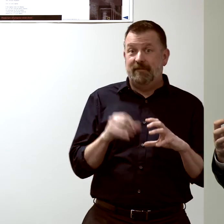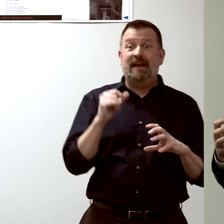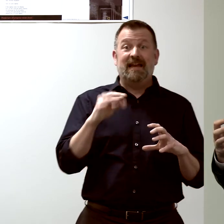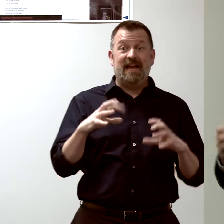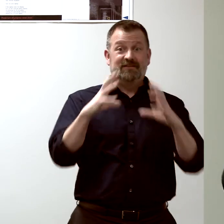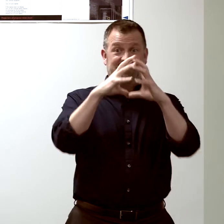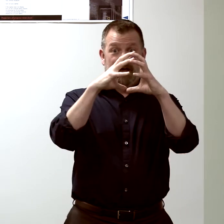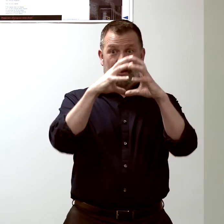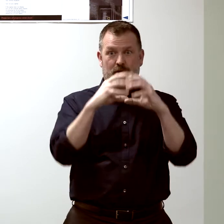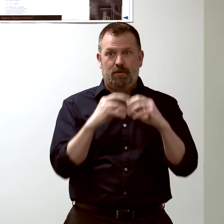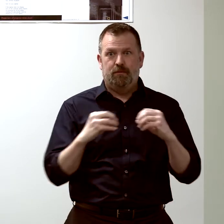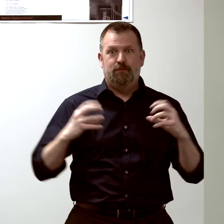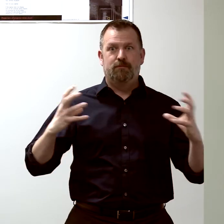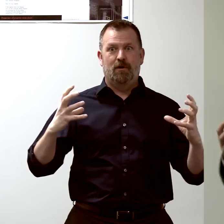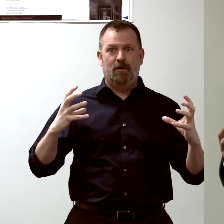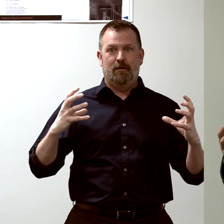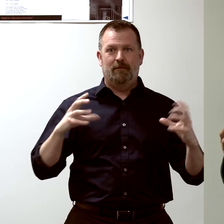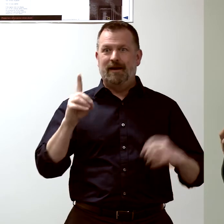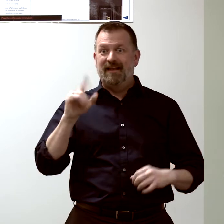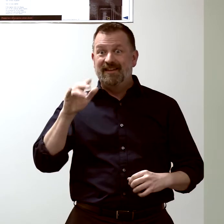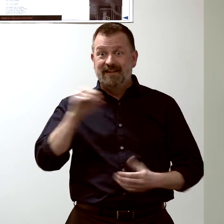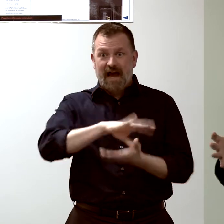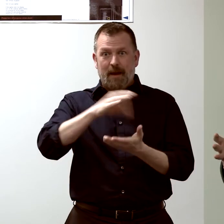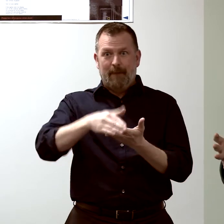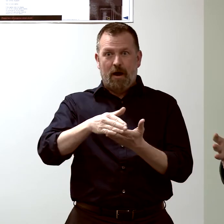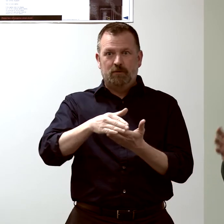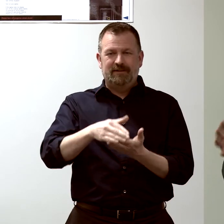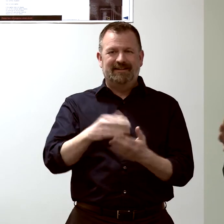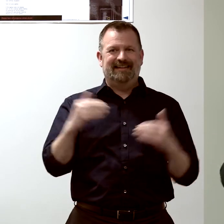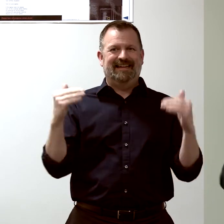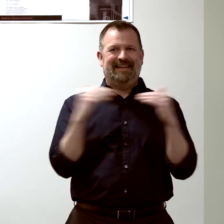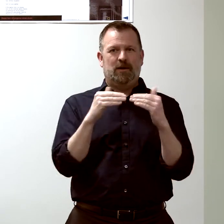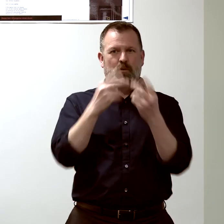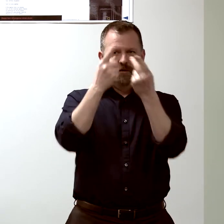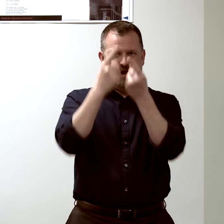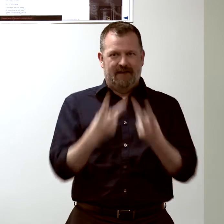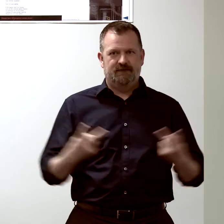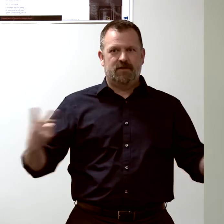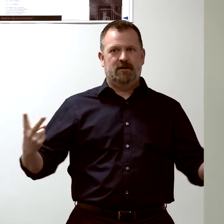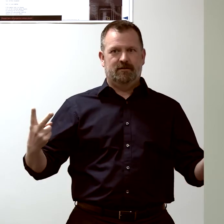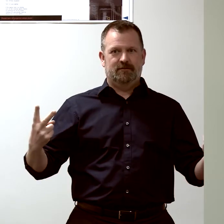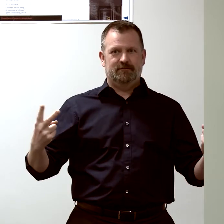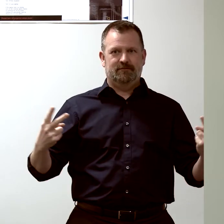the amount of dye gets split equally between the daughter cells.